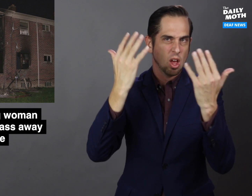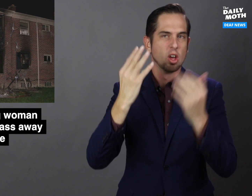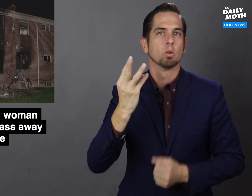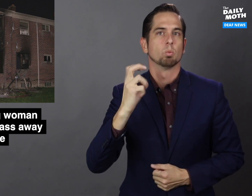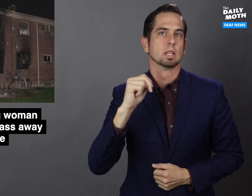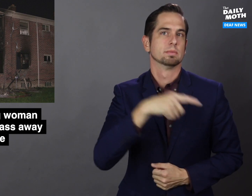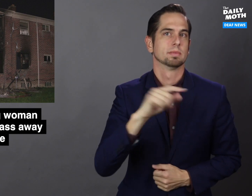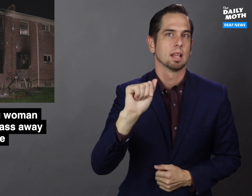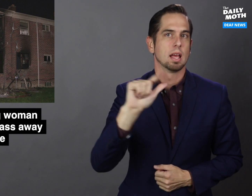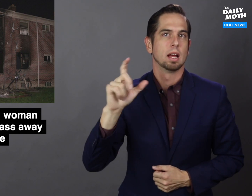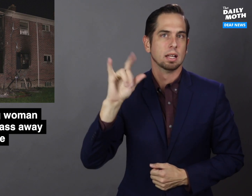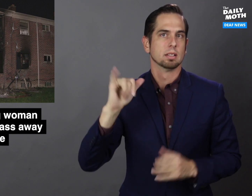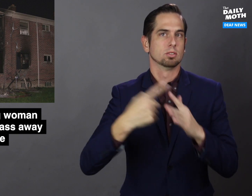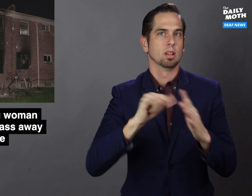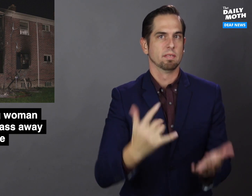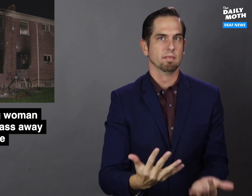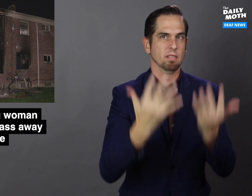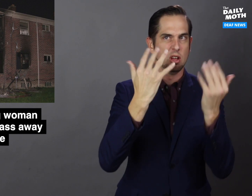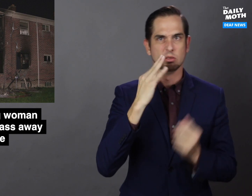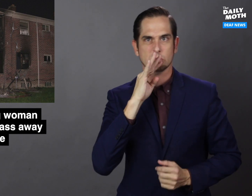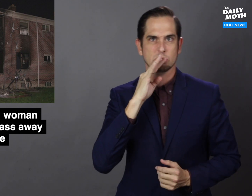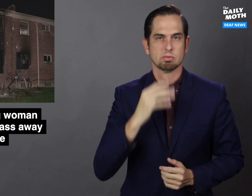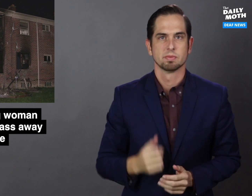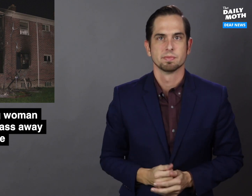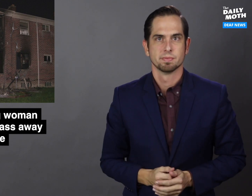when he allegedly started the fire.